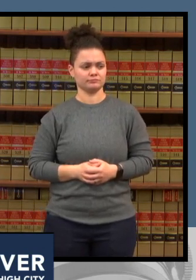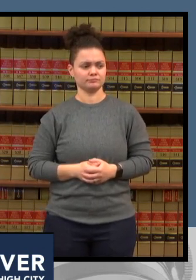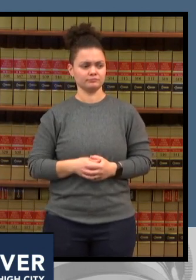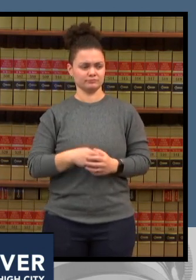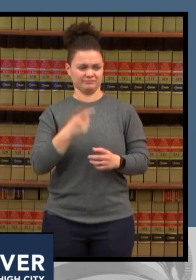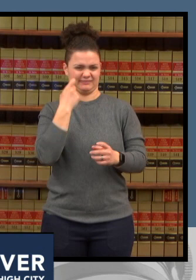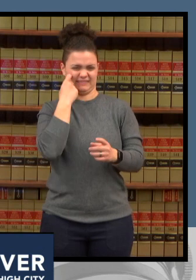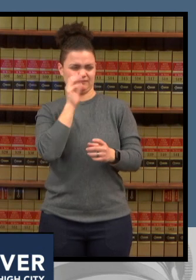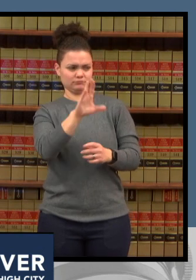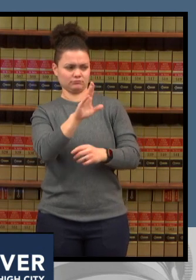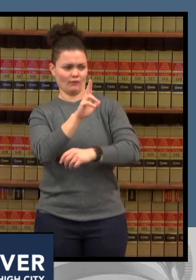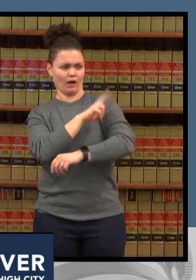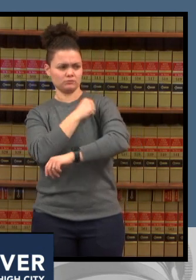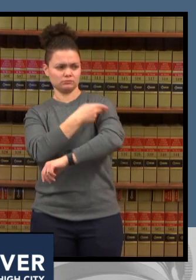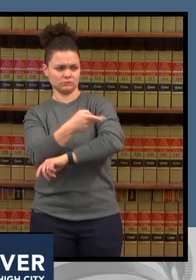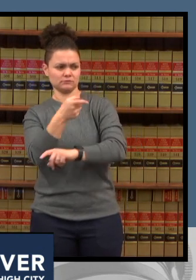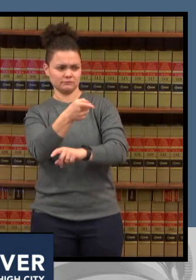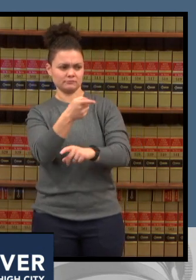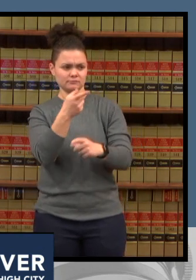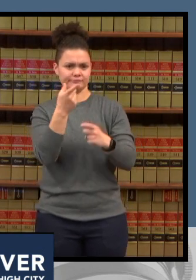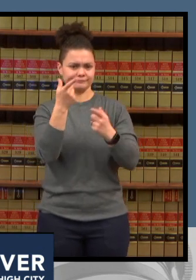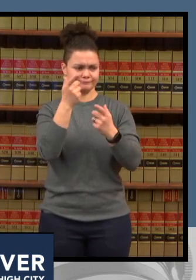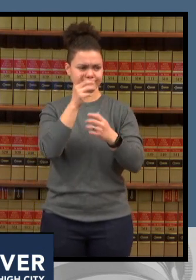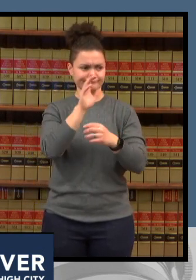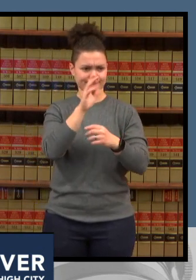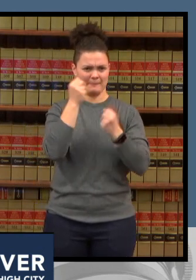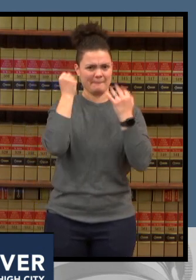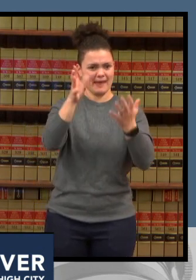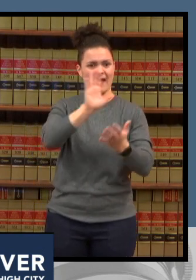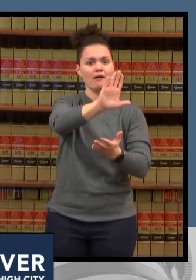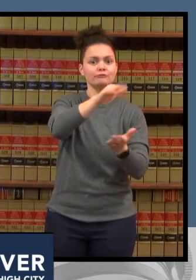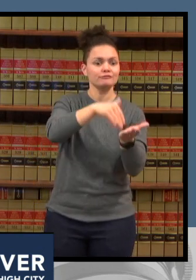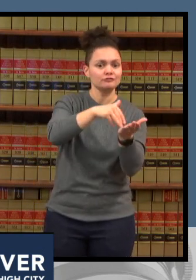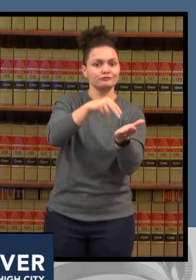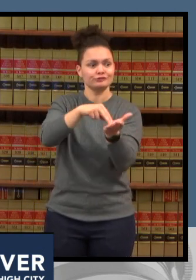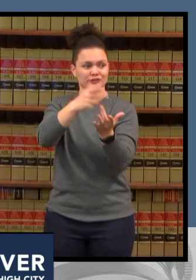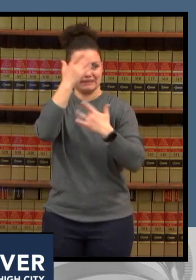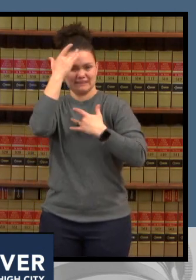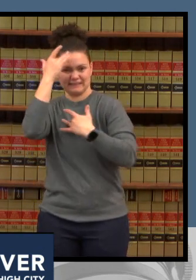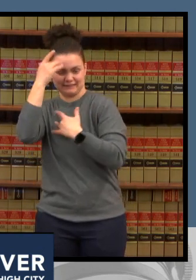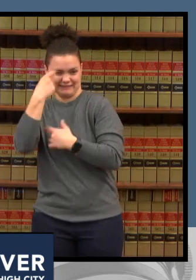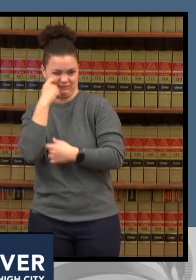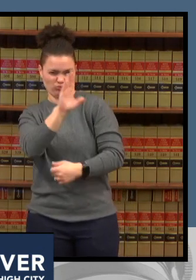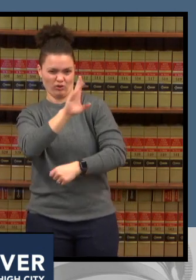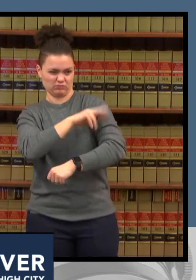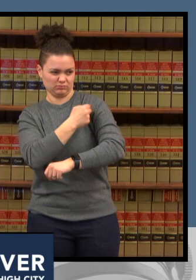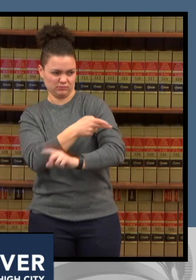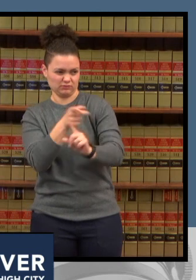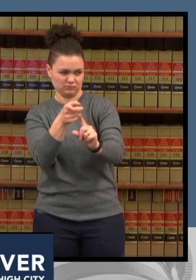a surprise considering what's going on how concerned are you um in terms of staffing